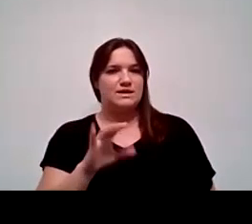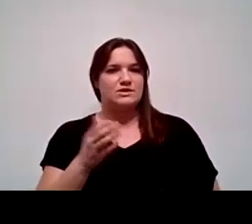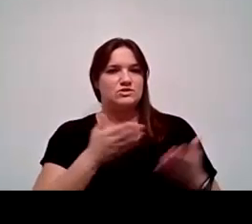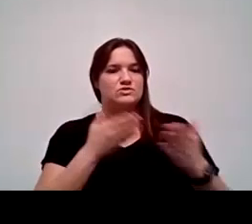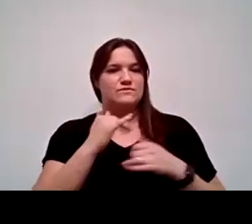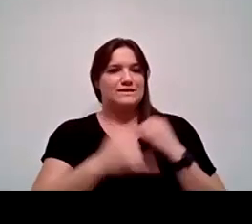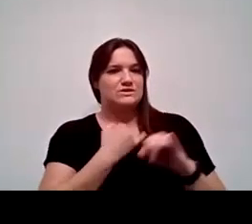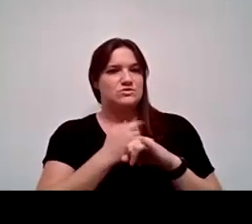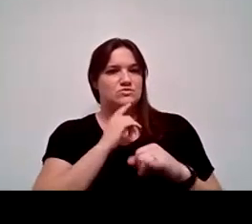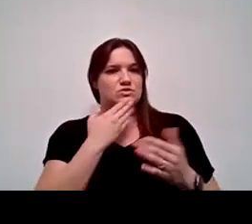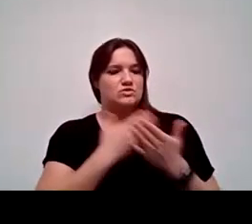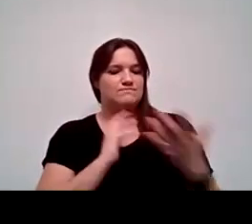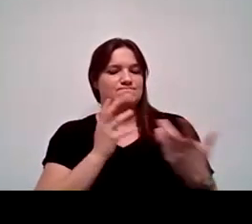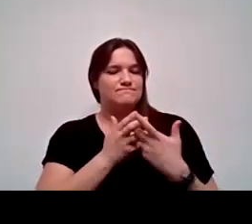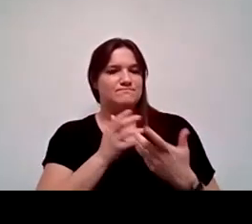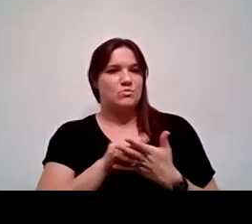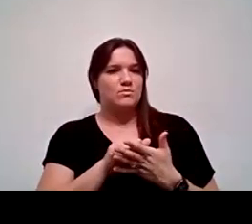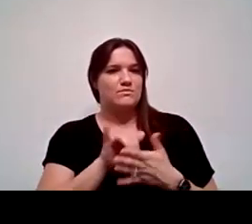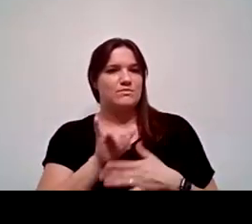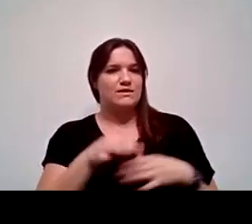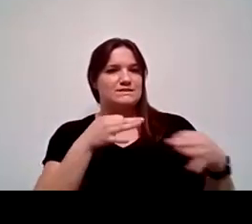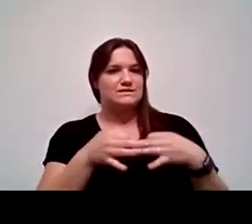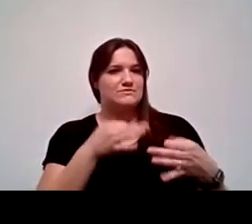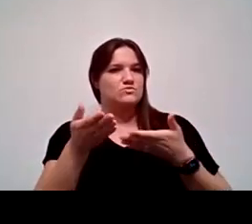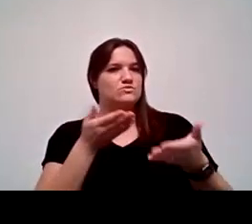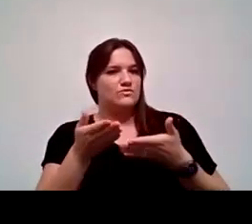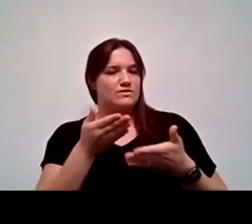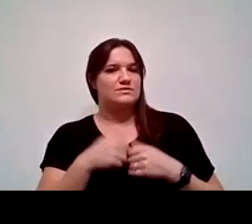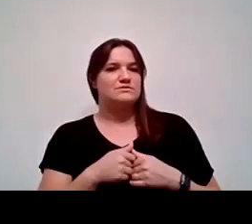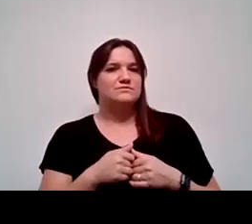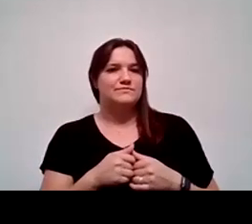really well aligned with the definition of servingness for this purpose.